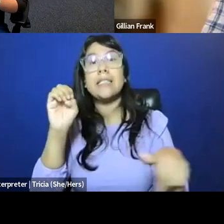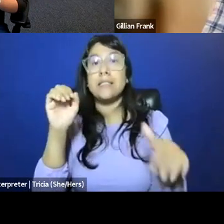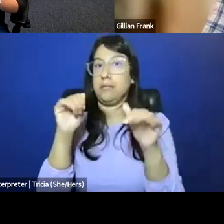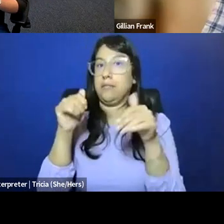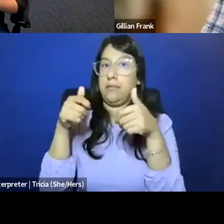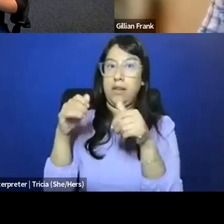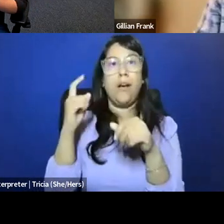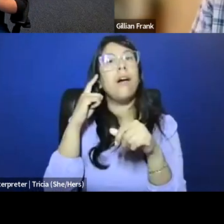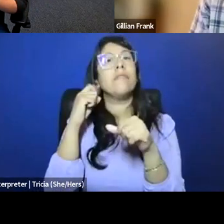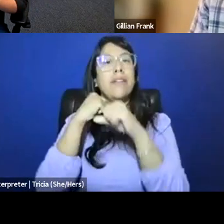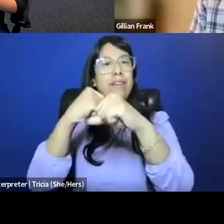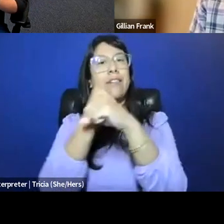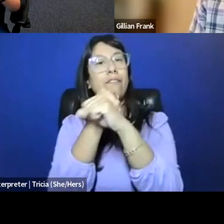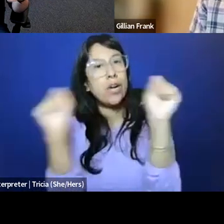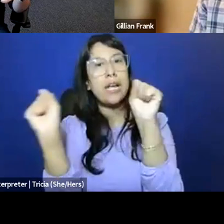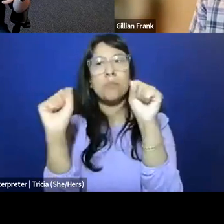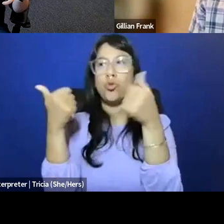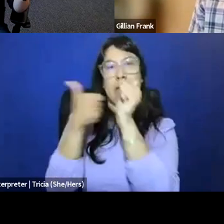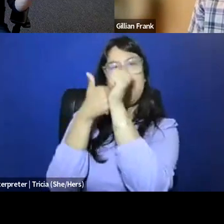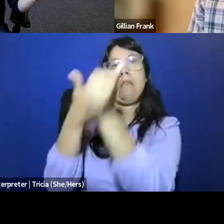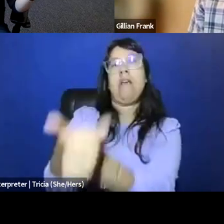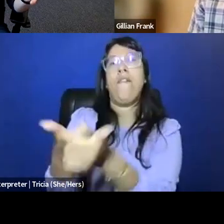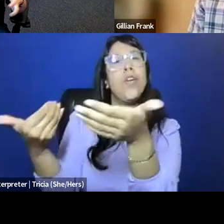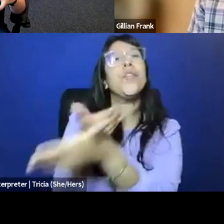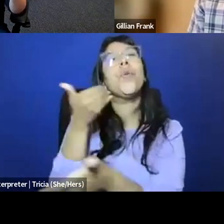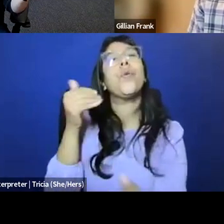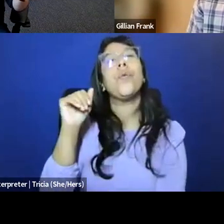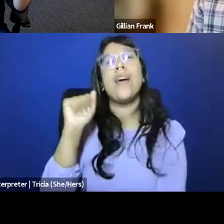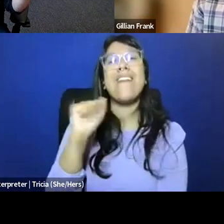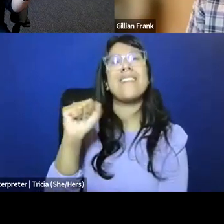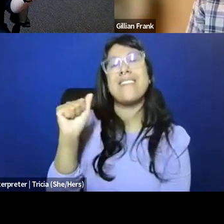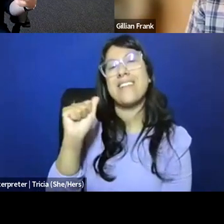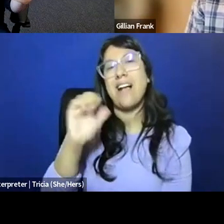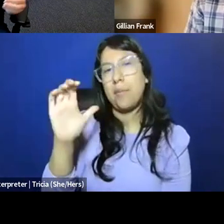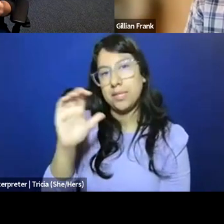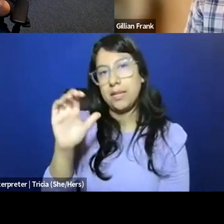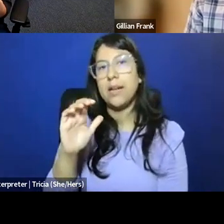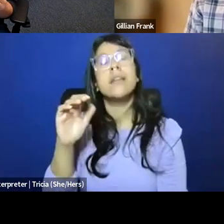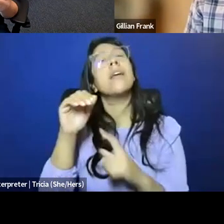You know, how does Comstock, and the sort of more broadly, the kind of movement he represented,